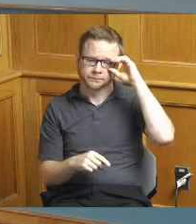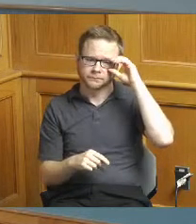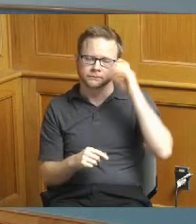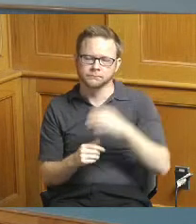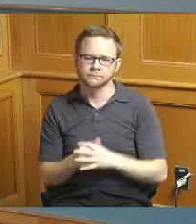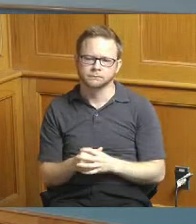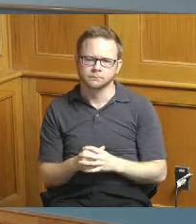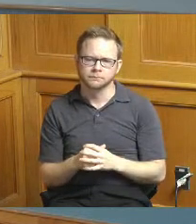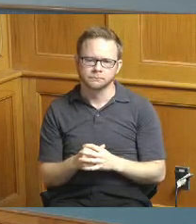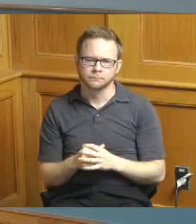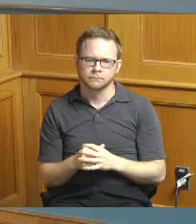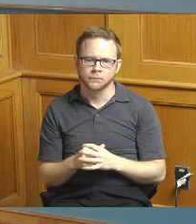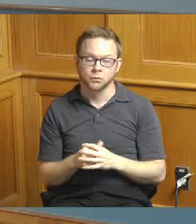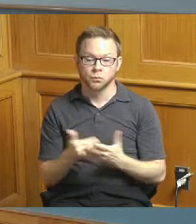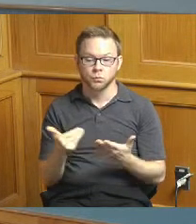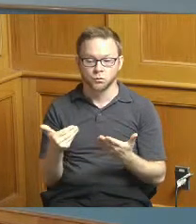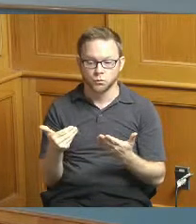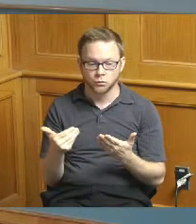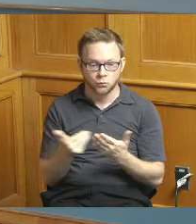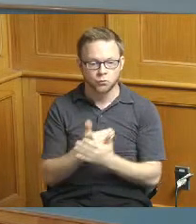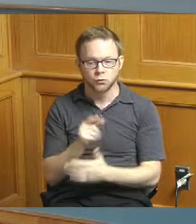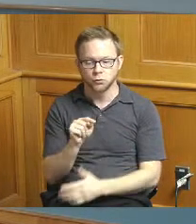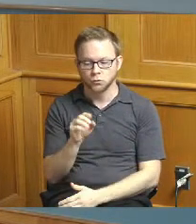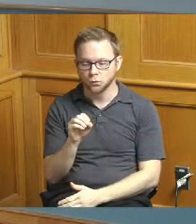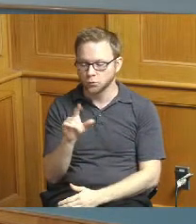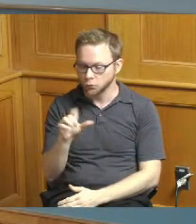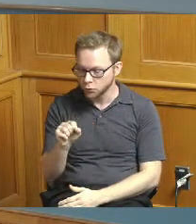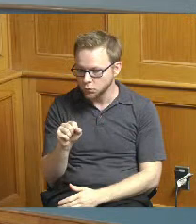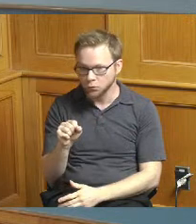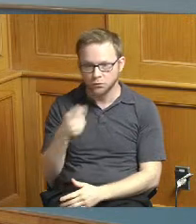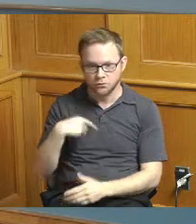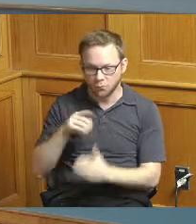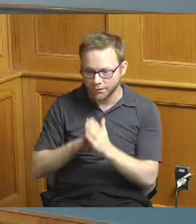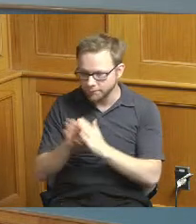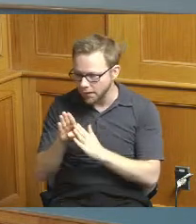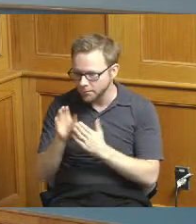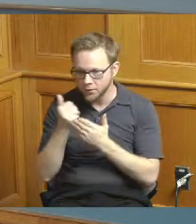a lot of new and improved tools related to small businesses maybe it makes sense to to tweak some